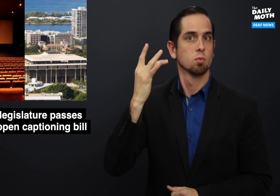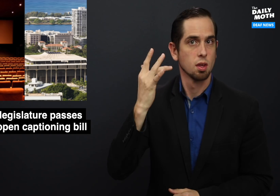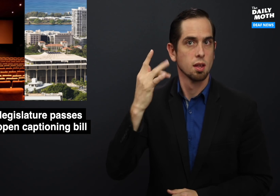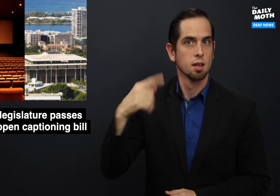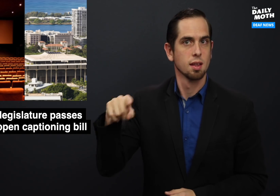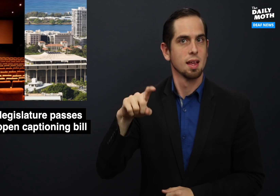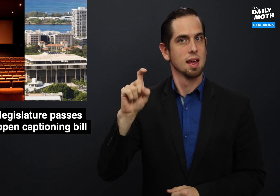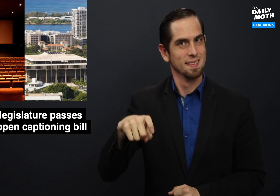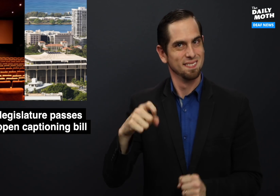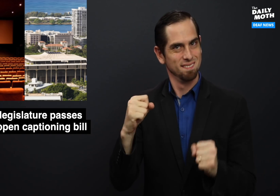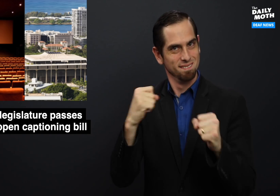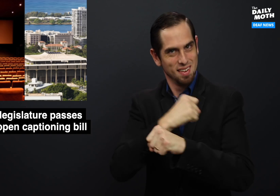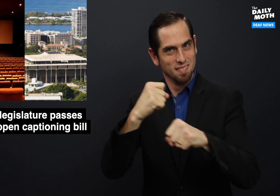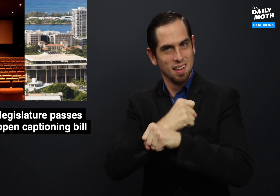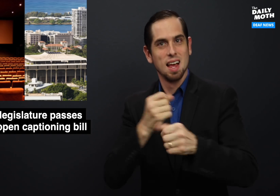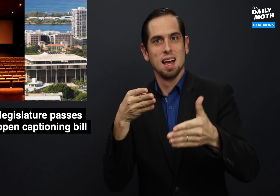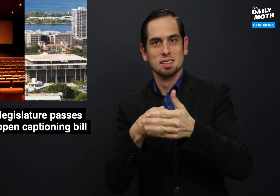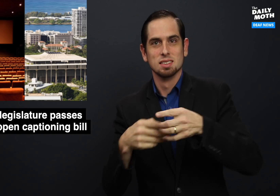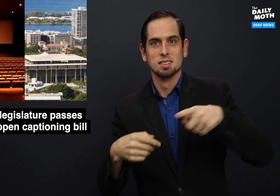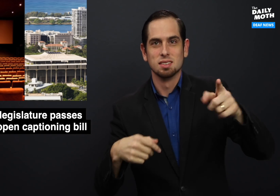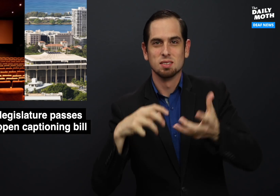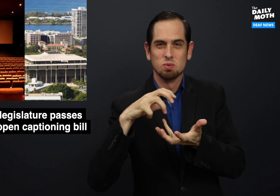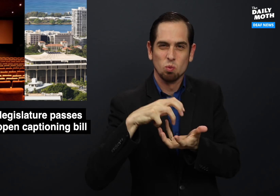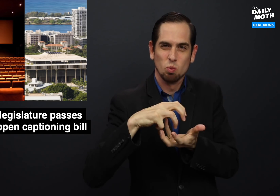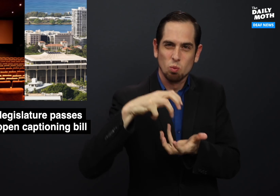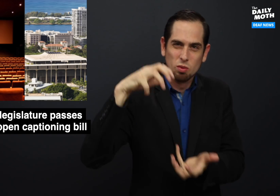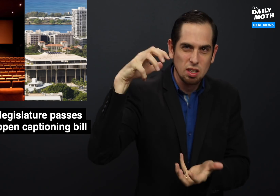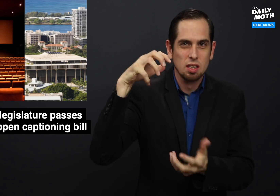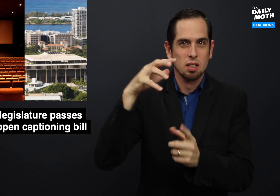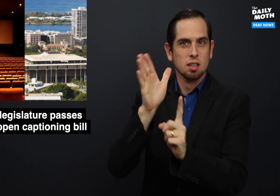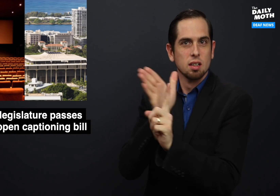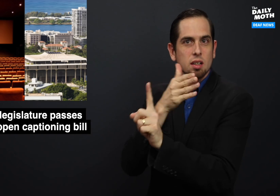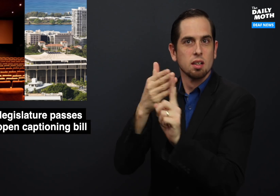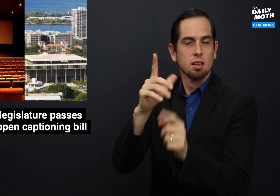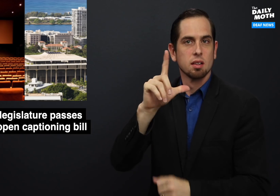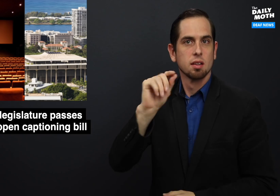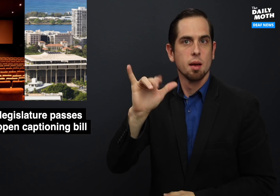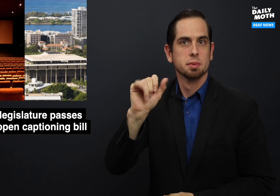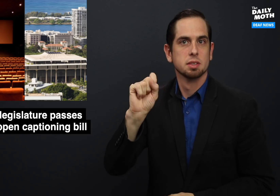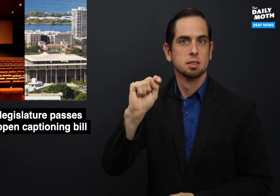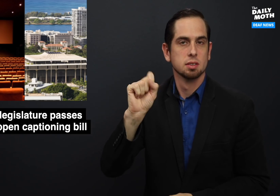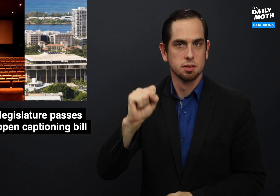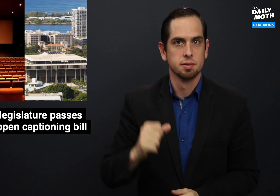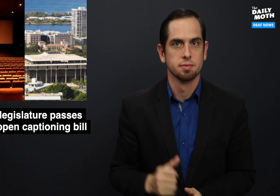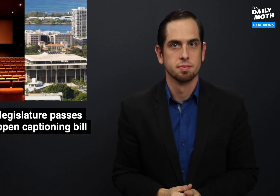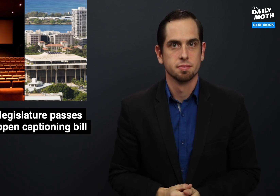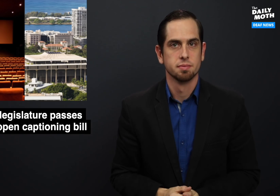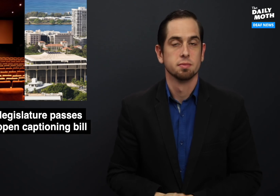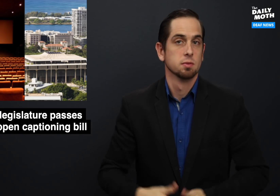they had to fight against wealthy lobbyists.